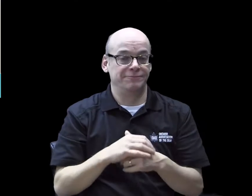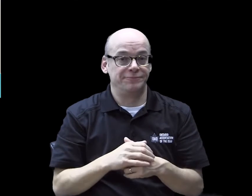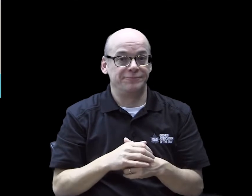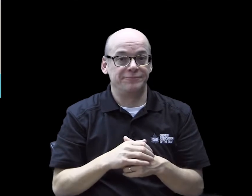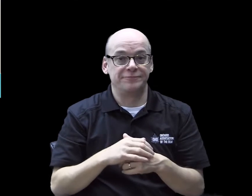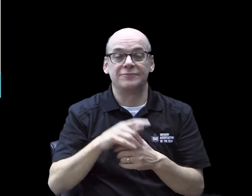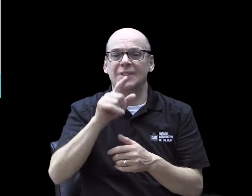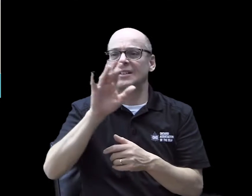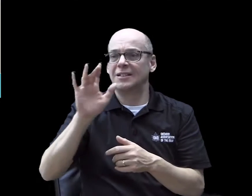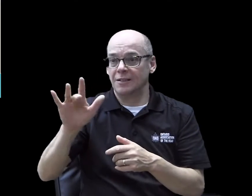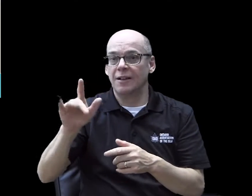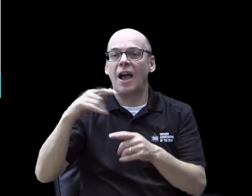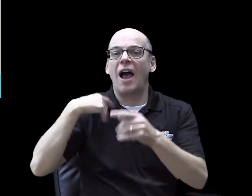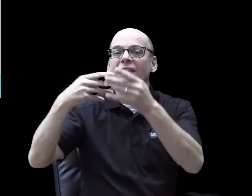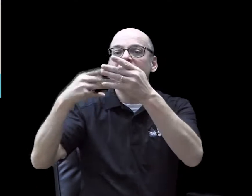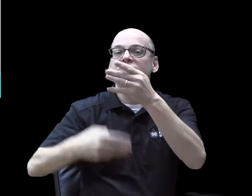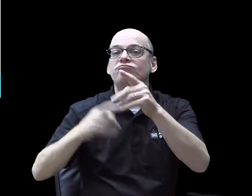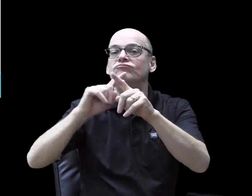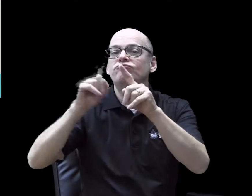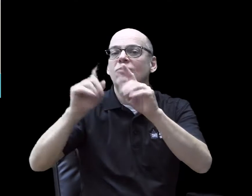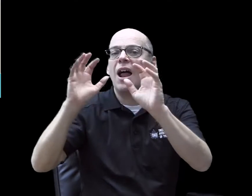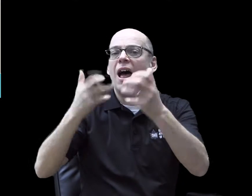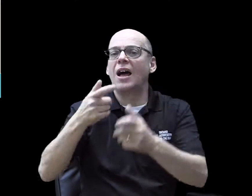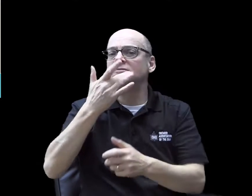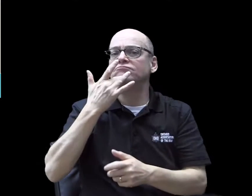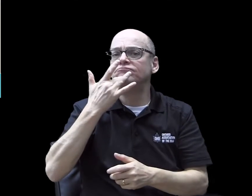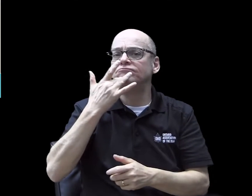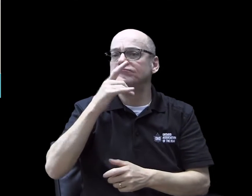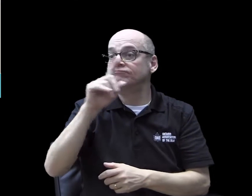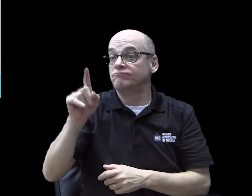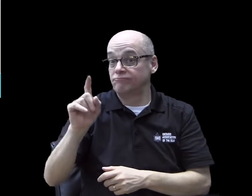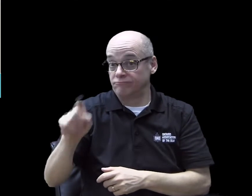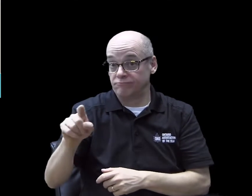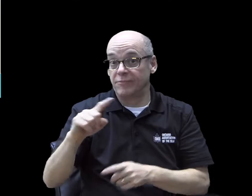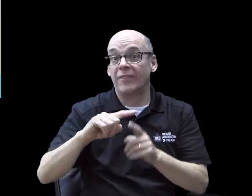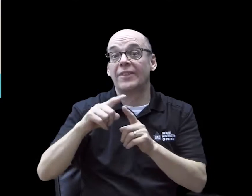Once you are there, they'll show list of different sessions. You pick one that you want.